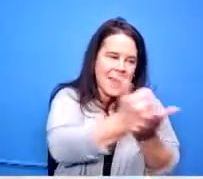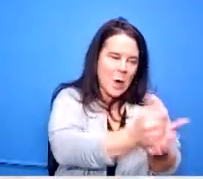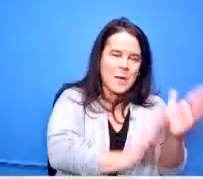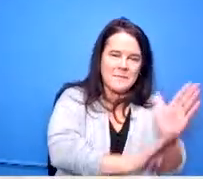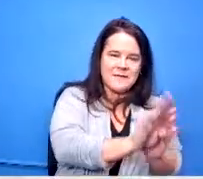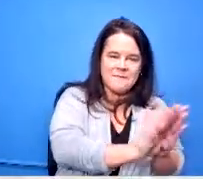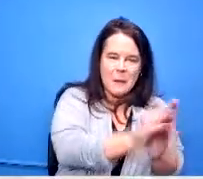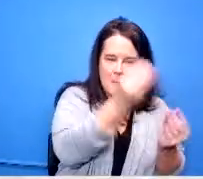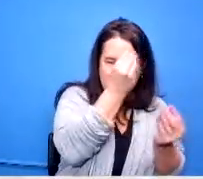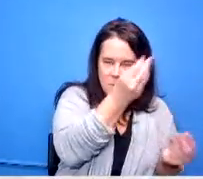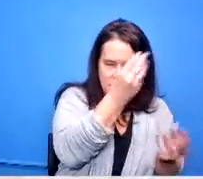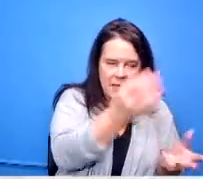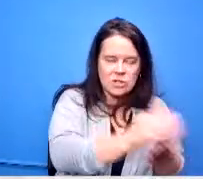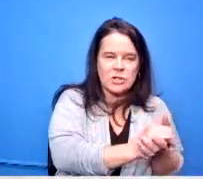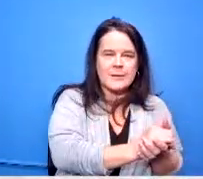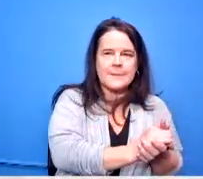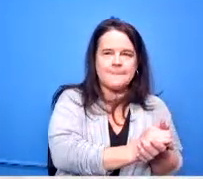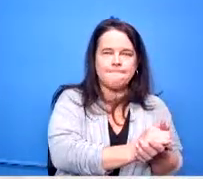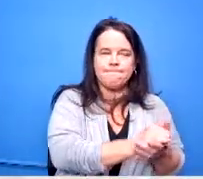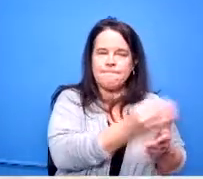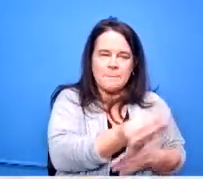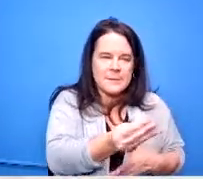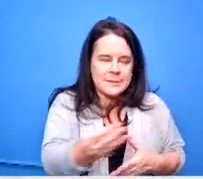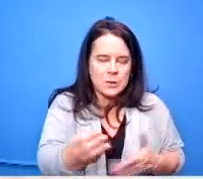that needs to be developed looking at the materials that need to be purchased